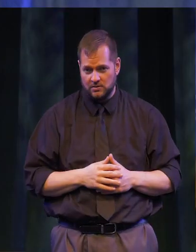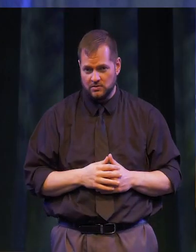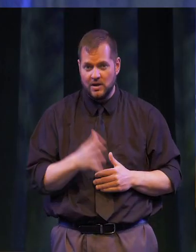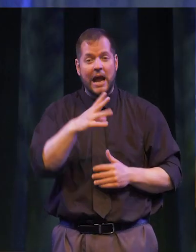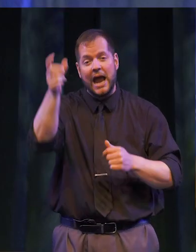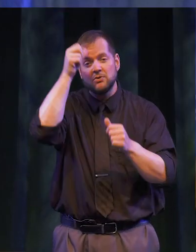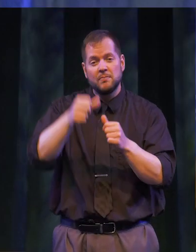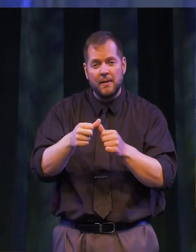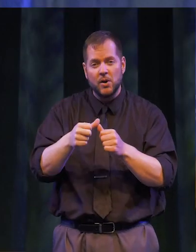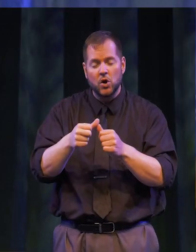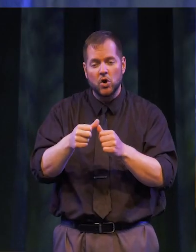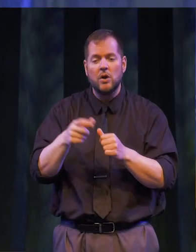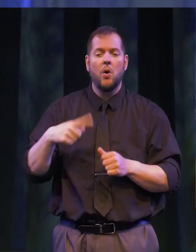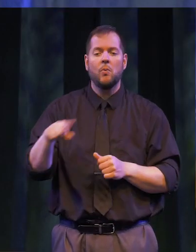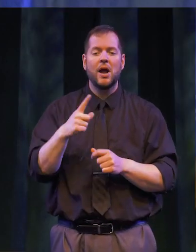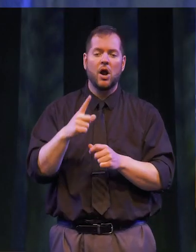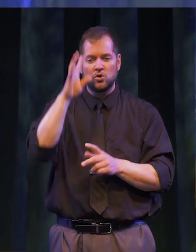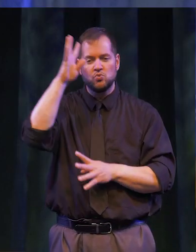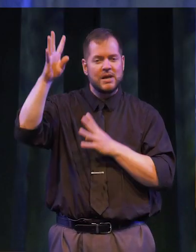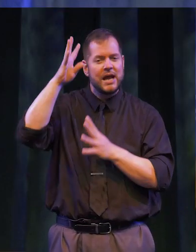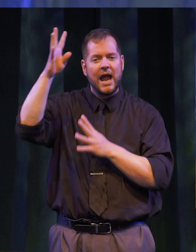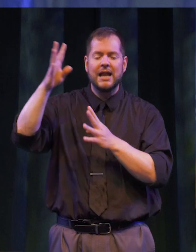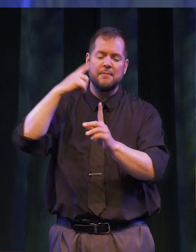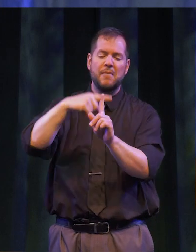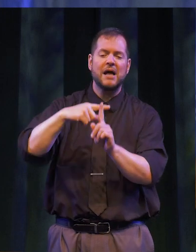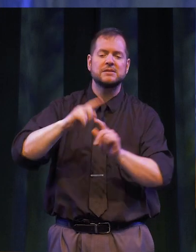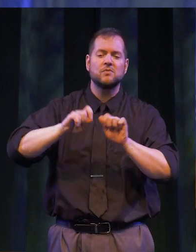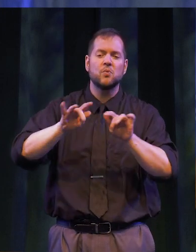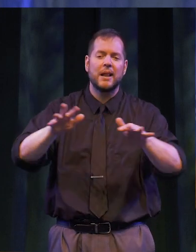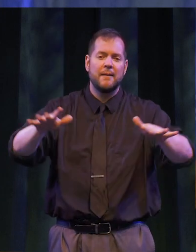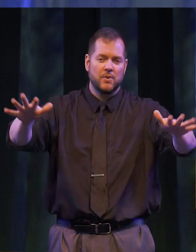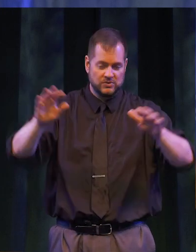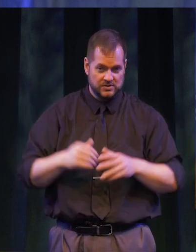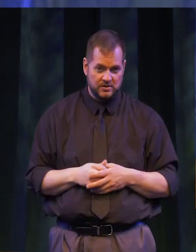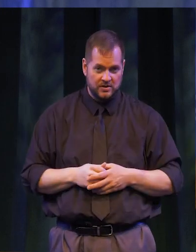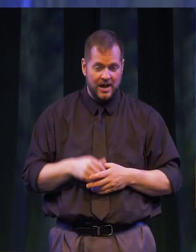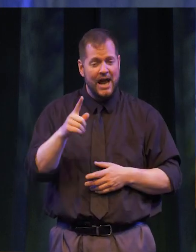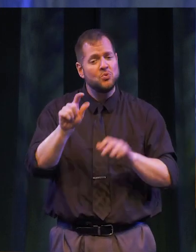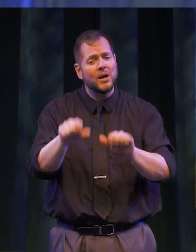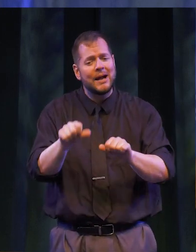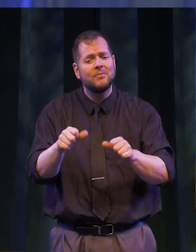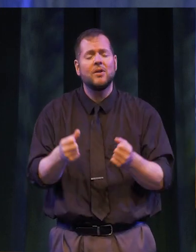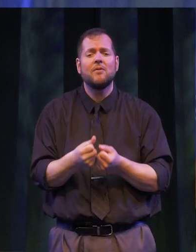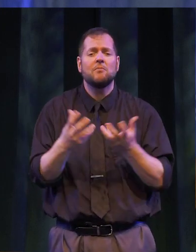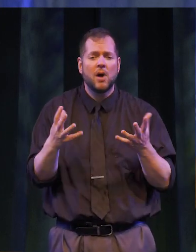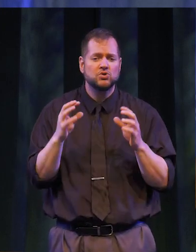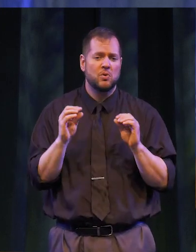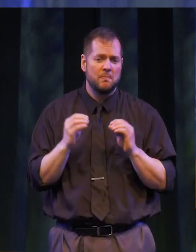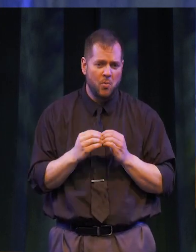Remember: You are creating positive ripples; You are capable of much more than you imagine;